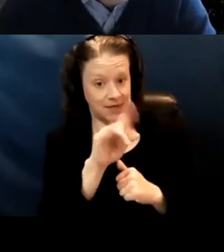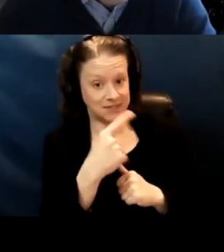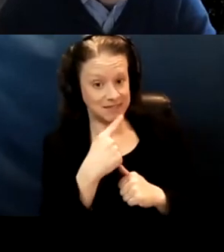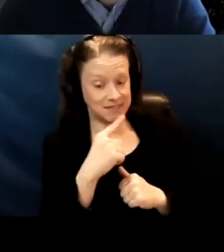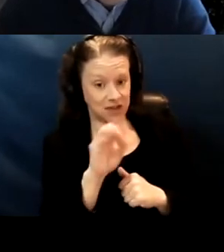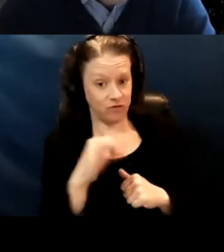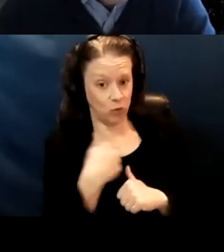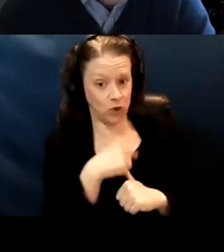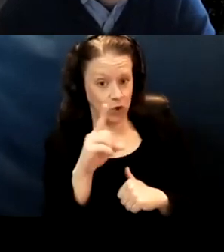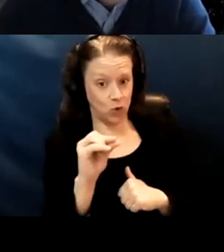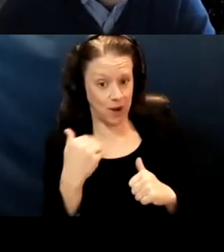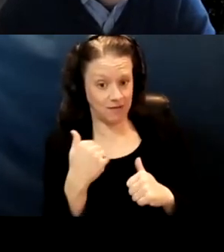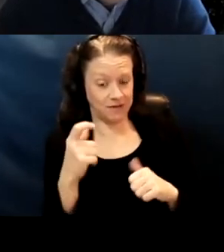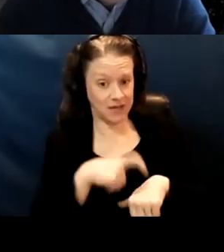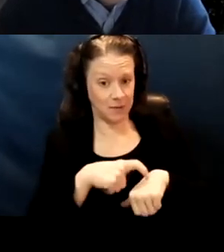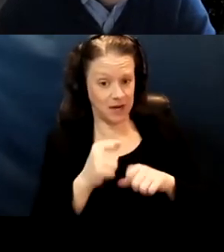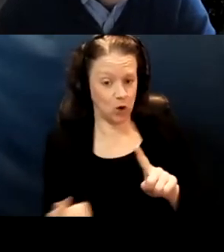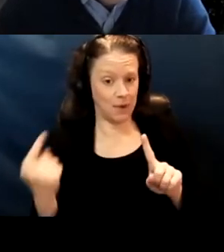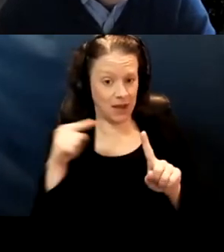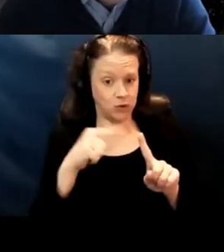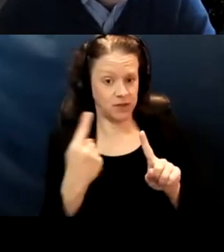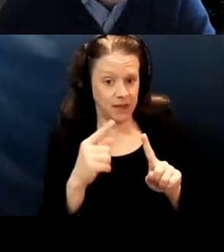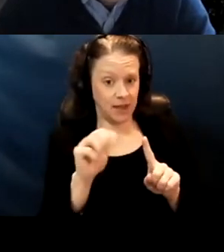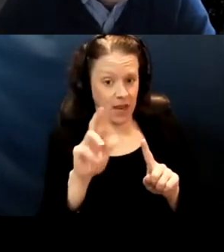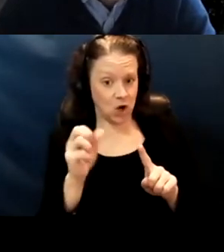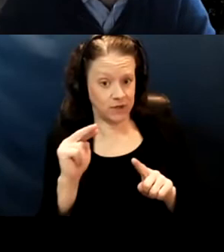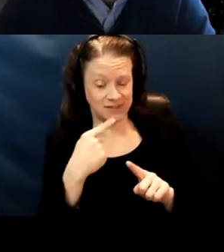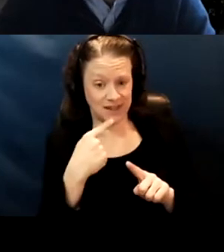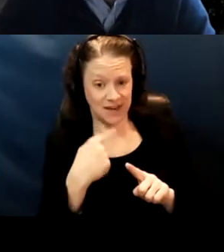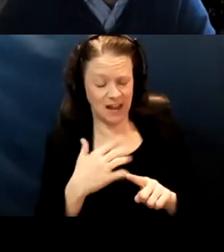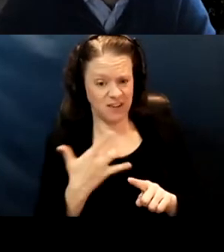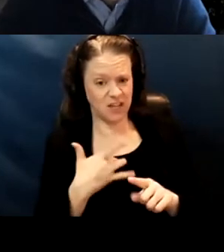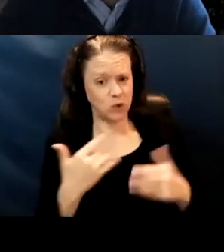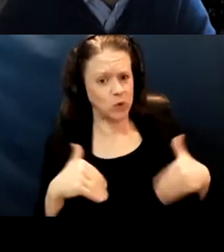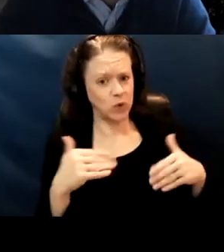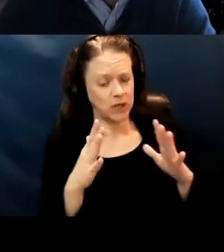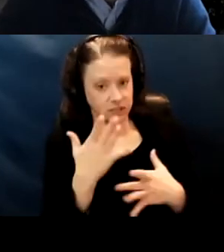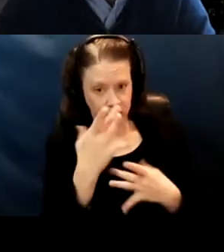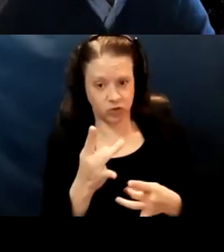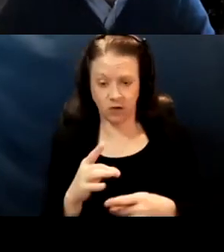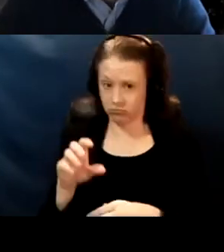can I just go back to something that Aaron said that I think it's an interesting kind of big question for us.